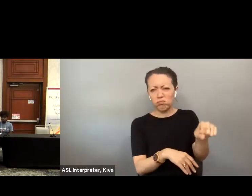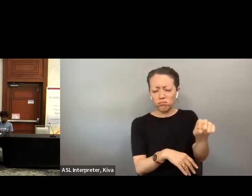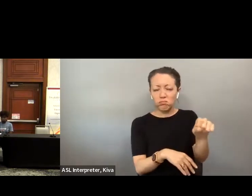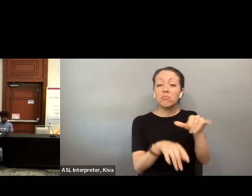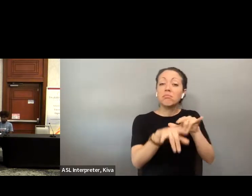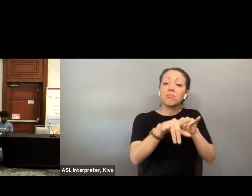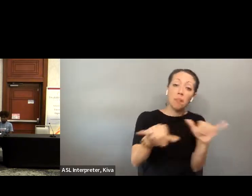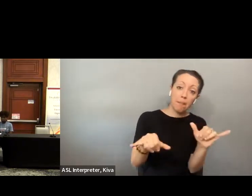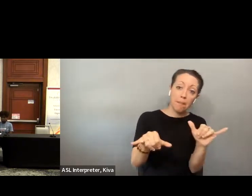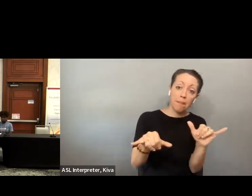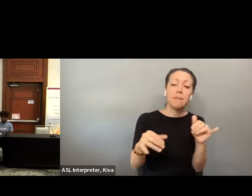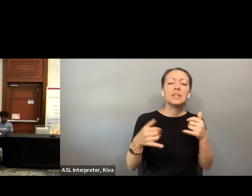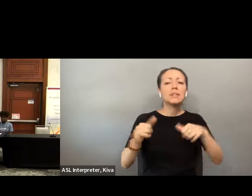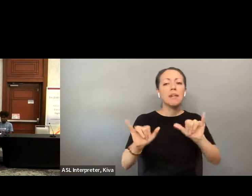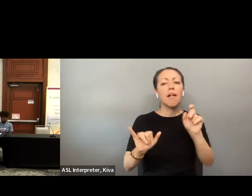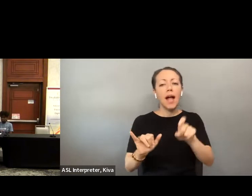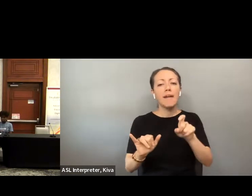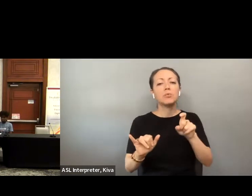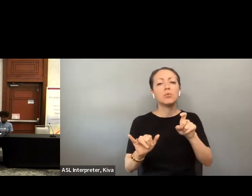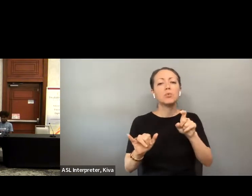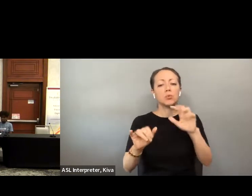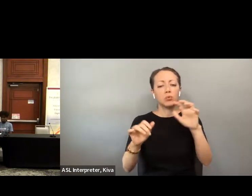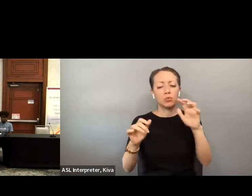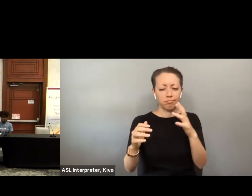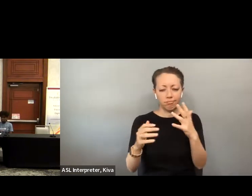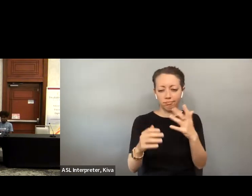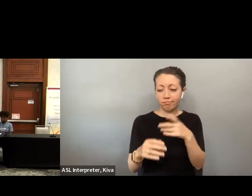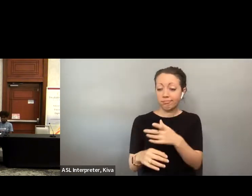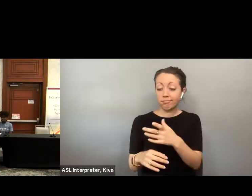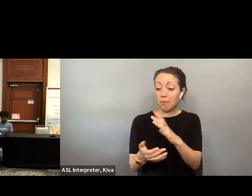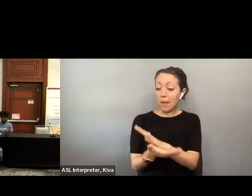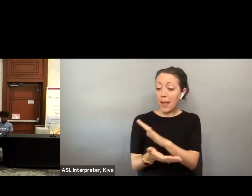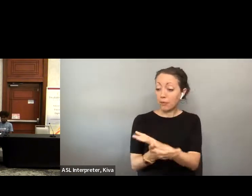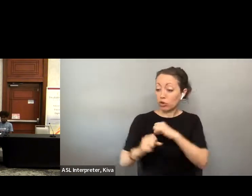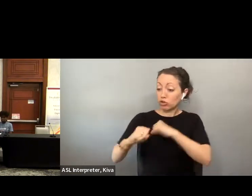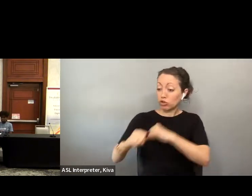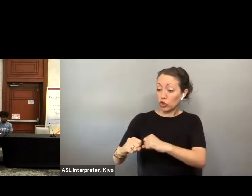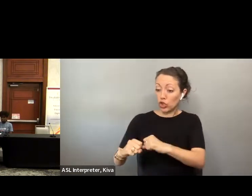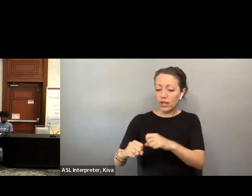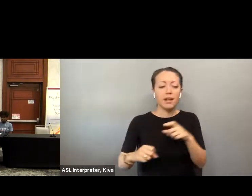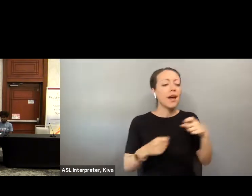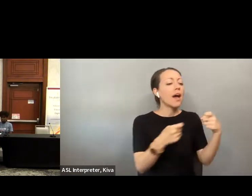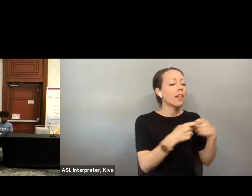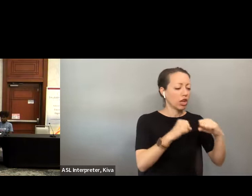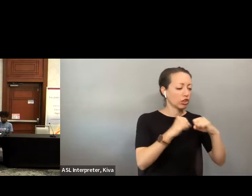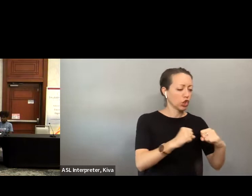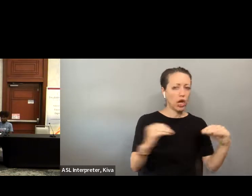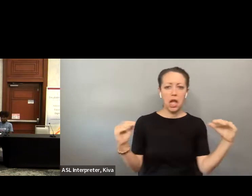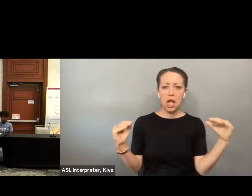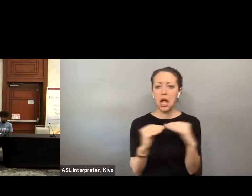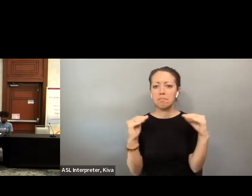to sign an envelope or difficulties with that we not only need to hit that bar from the accessibility side but we Option for voters who have, who do not have printers, or do not have a capability to to sign an envelope or difficulties With that we not only need to hit that bar from the accessibility side, but We need to be able to as much as will match the same level.